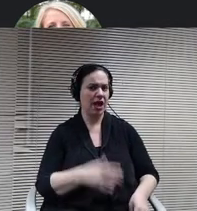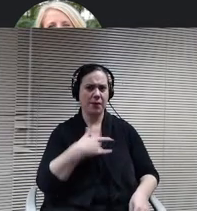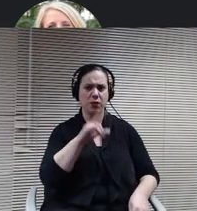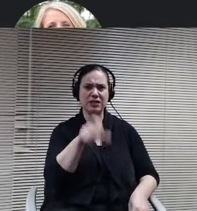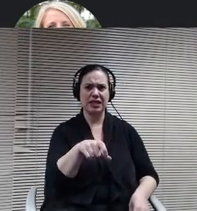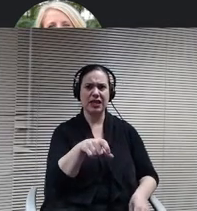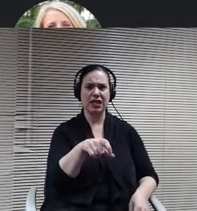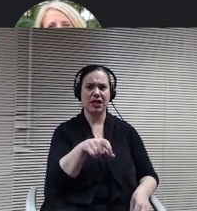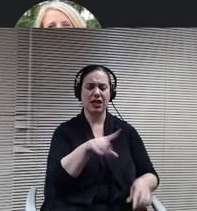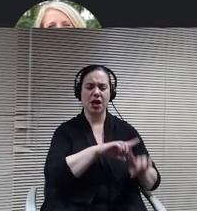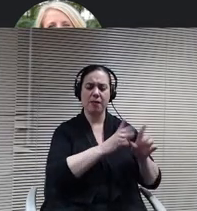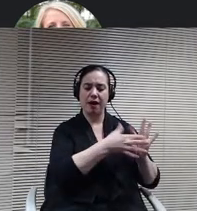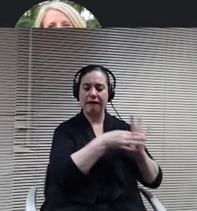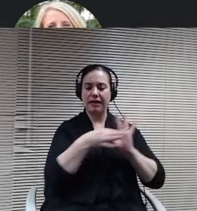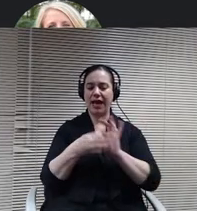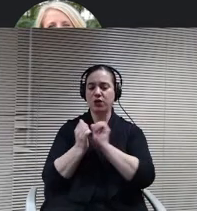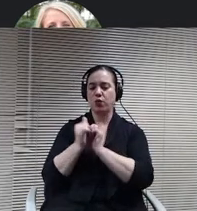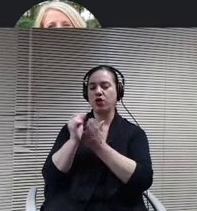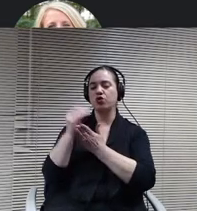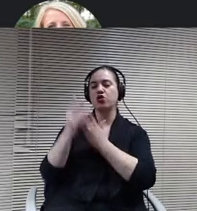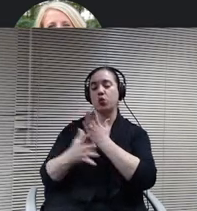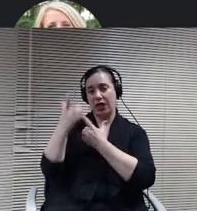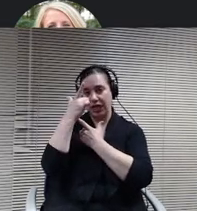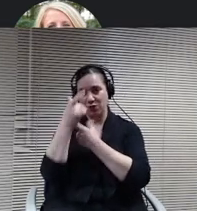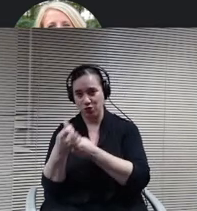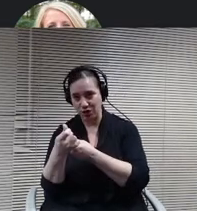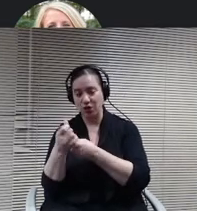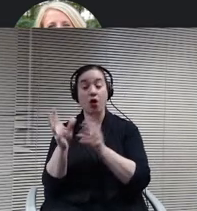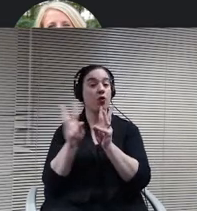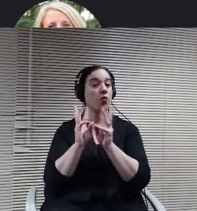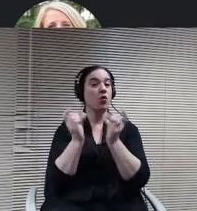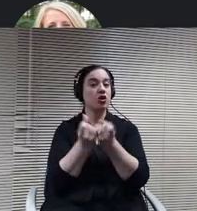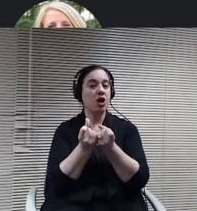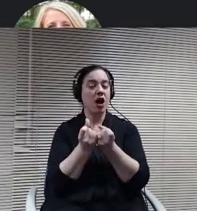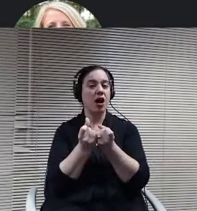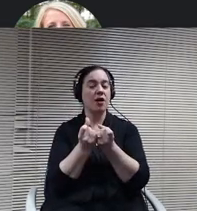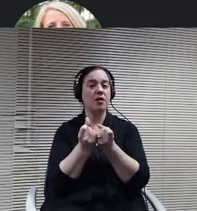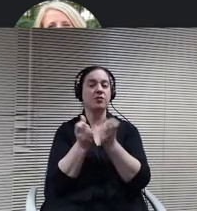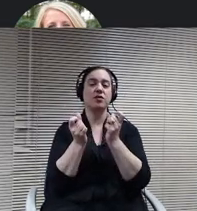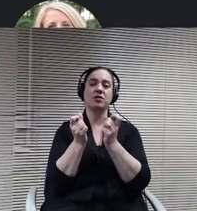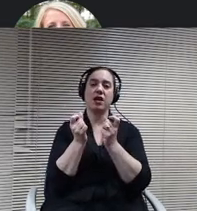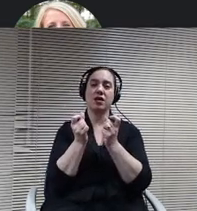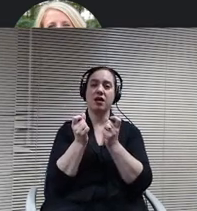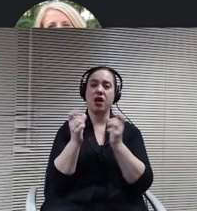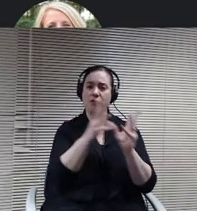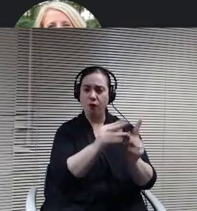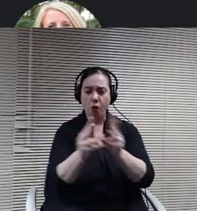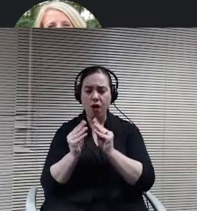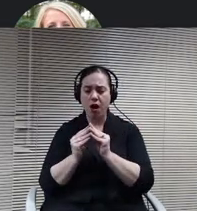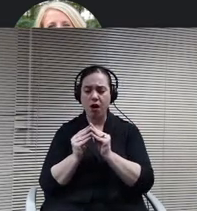student interest and the workshops and that the forms you held to see is there. Is there really an interest of our